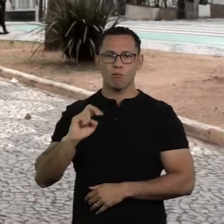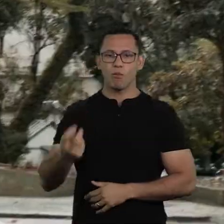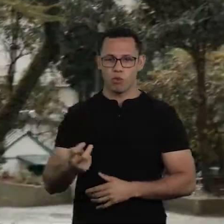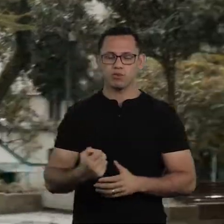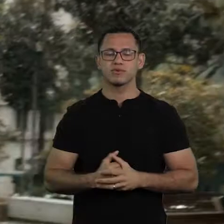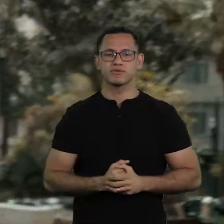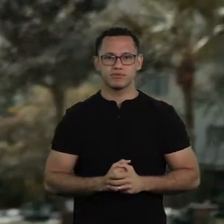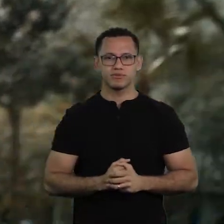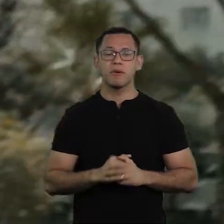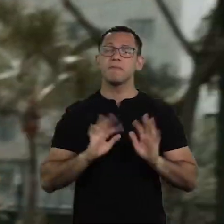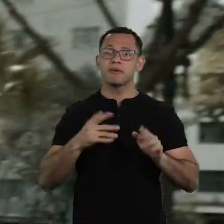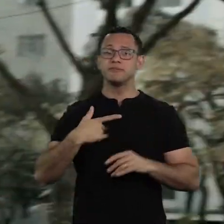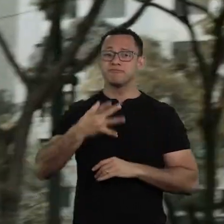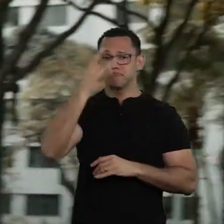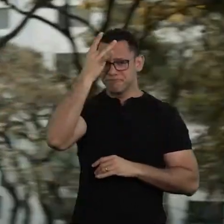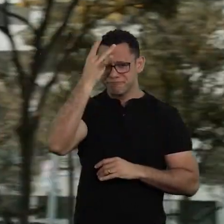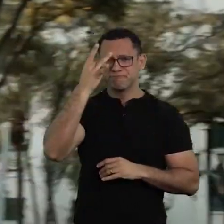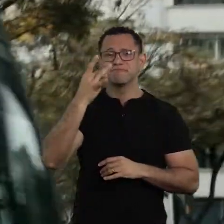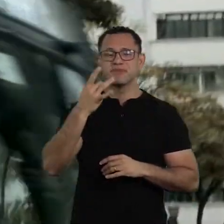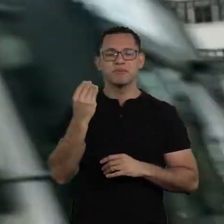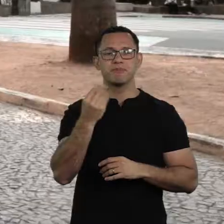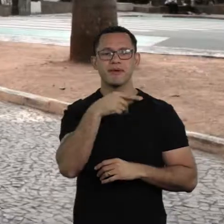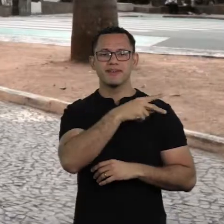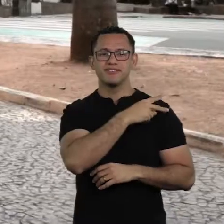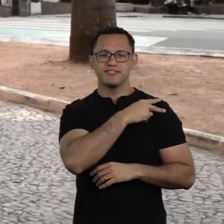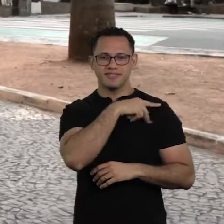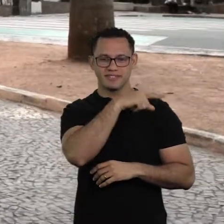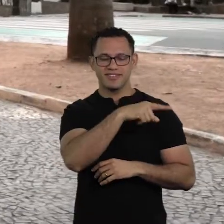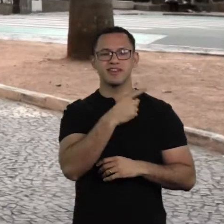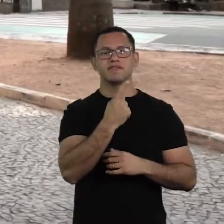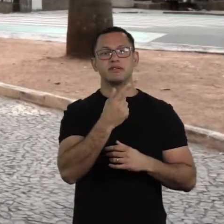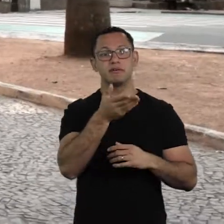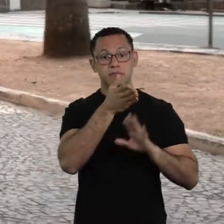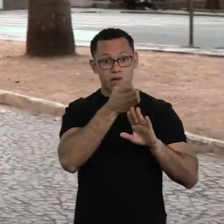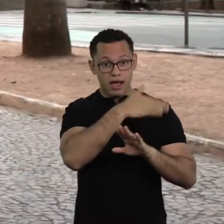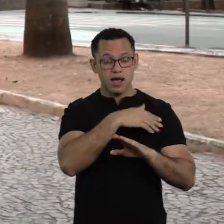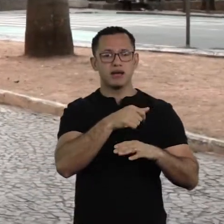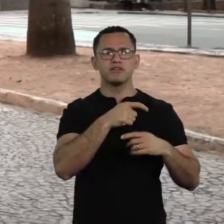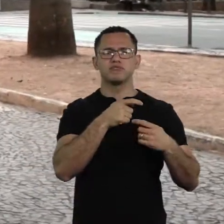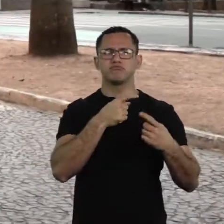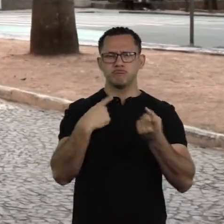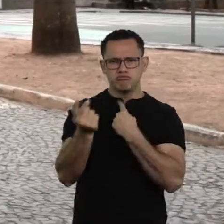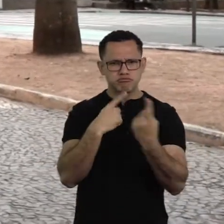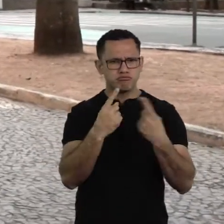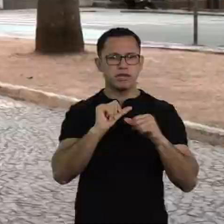He was a policeman who dialogued and then was pro Bolsonaro, it’s impressive.